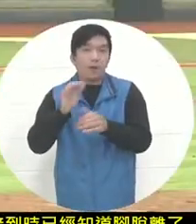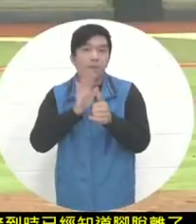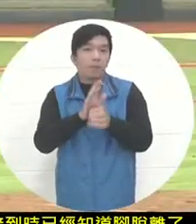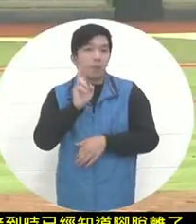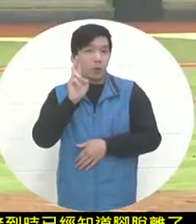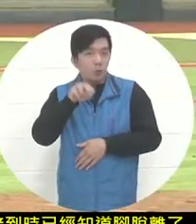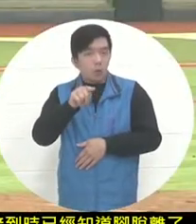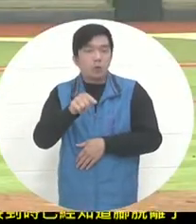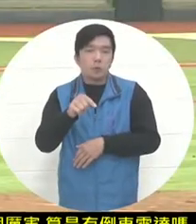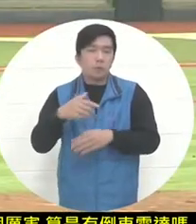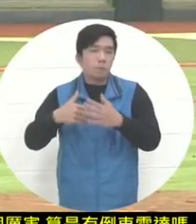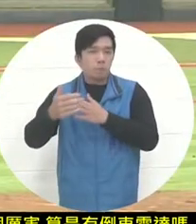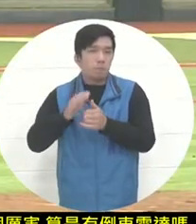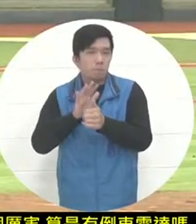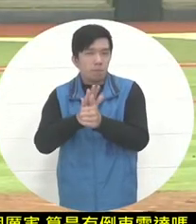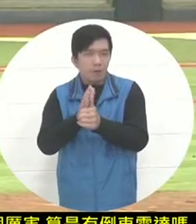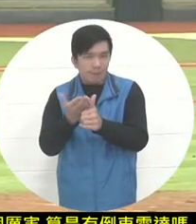to get the first out.